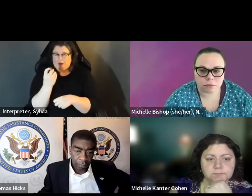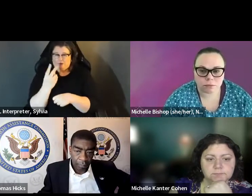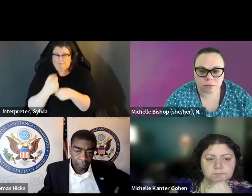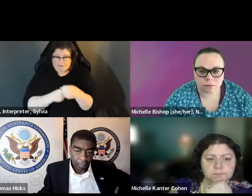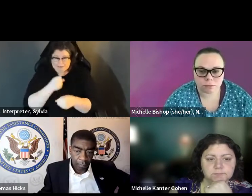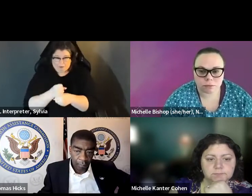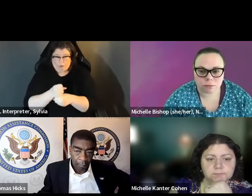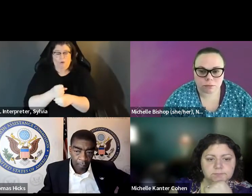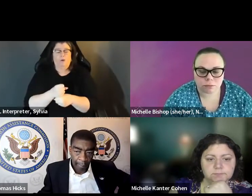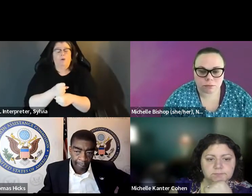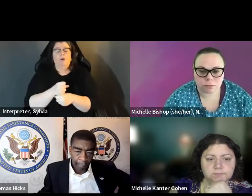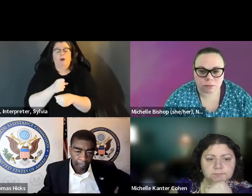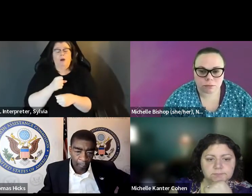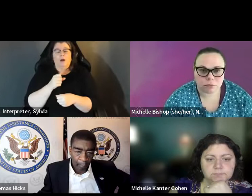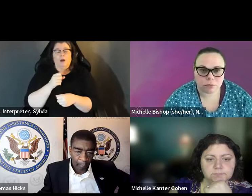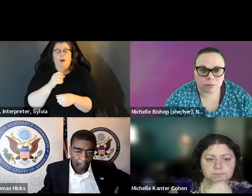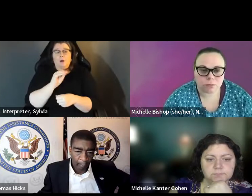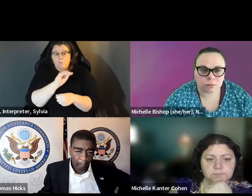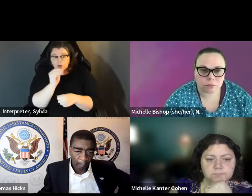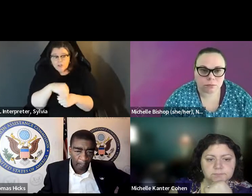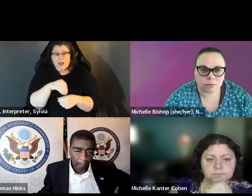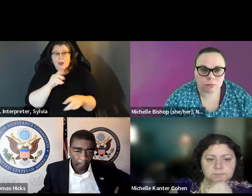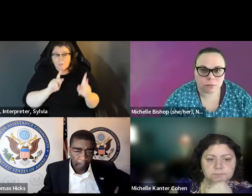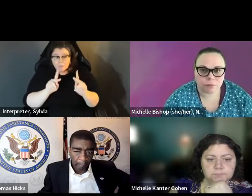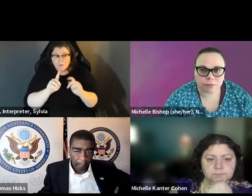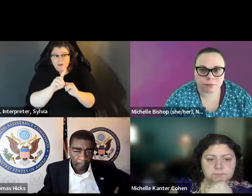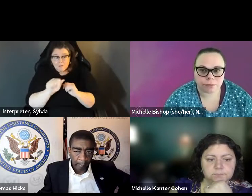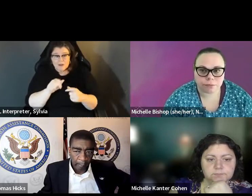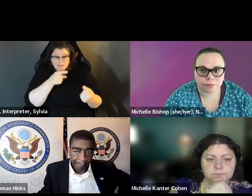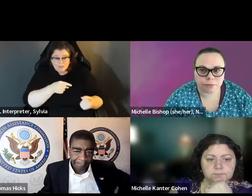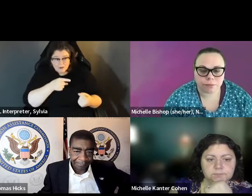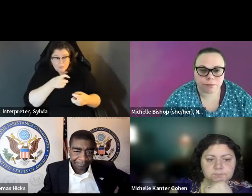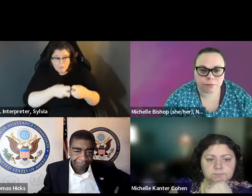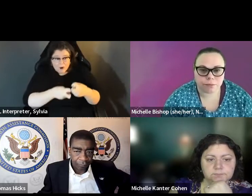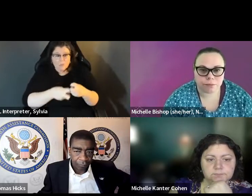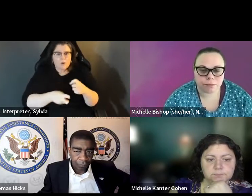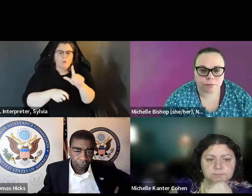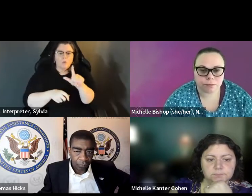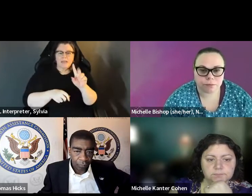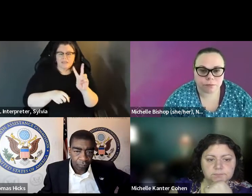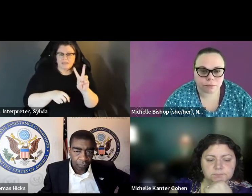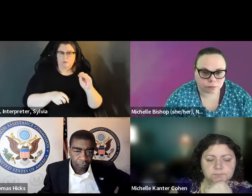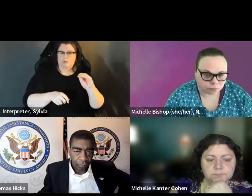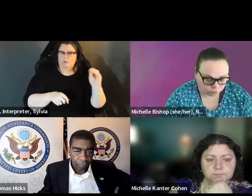We have problems in 2020. We did the survey in 2,012, and at that point it was 26% difficult. point, it was 26%. who had difficulties. So there was a So there is a dramatic decrease in the the difficulties faced by people with disabilities.